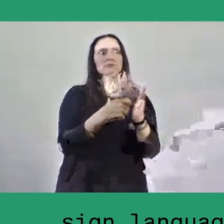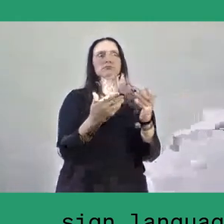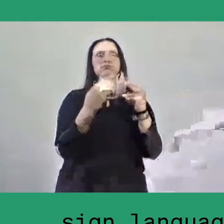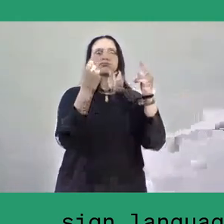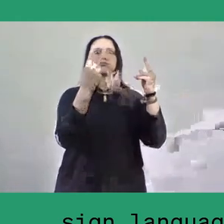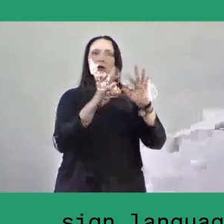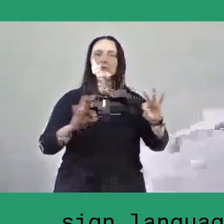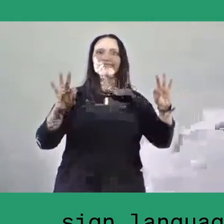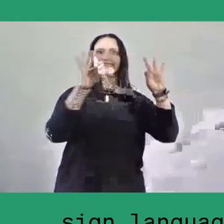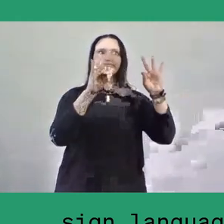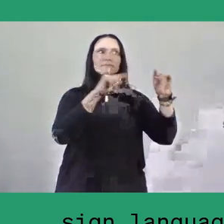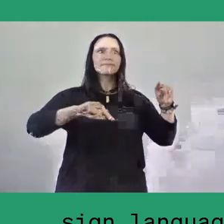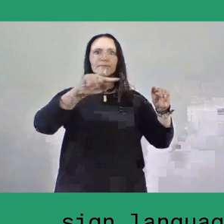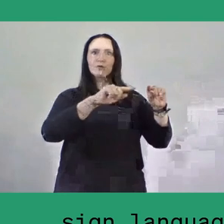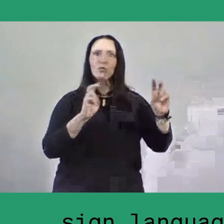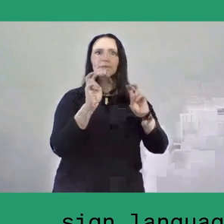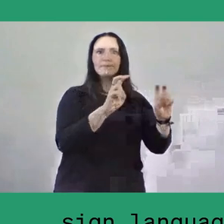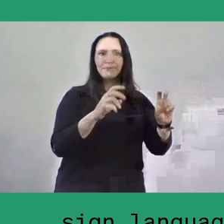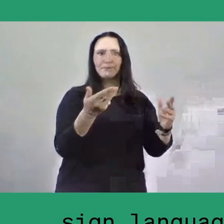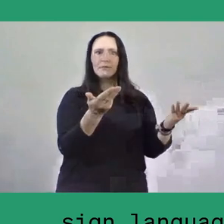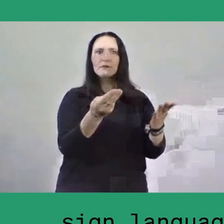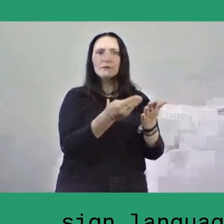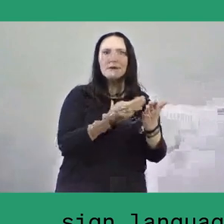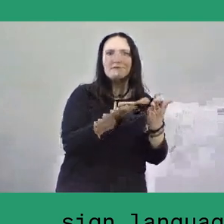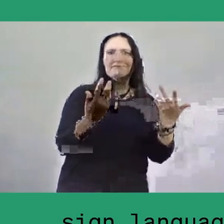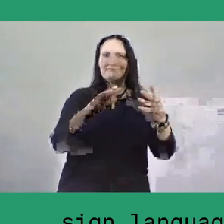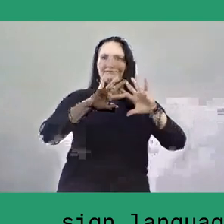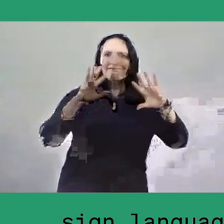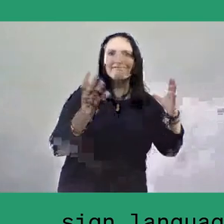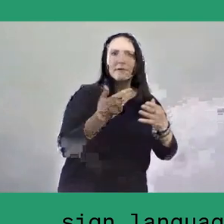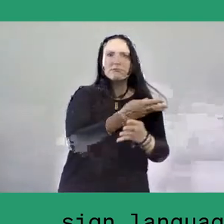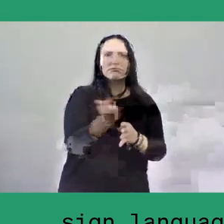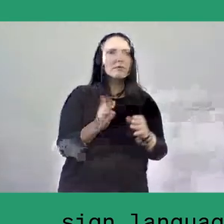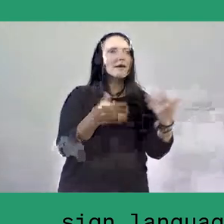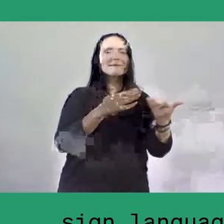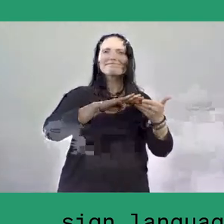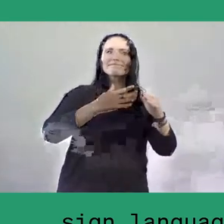that describes the common living, the common sharing, as a possible practice of a society.